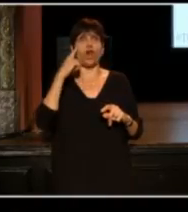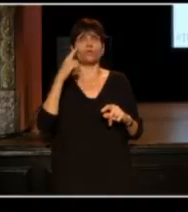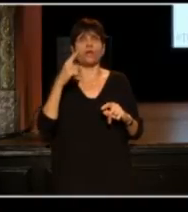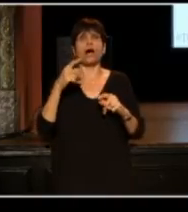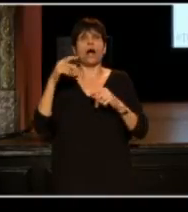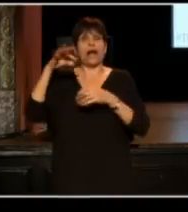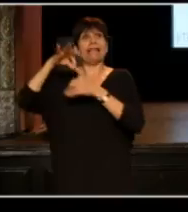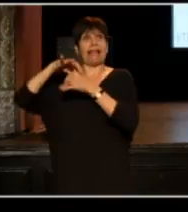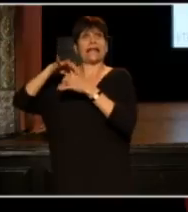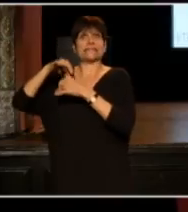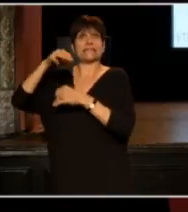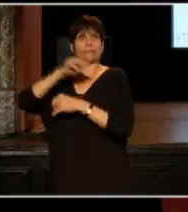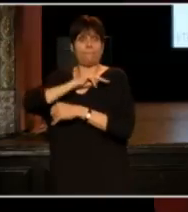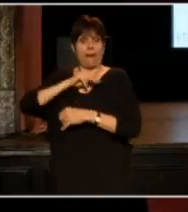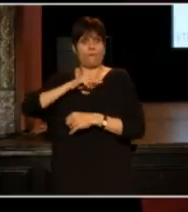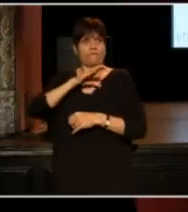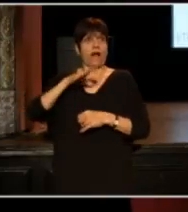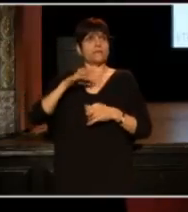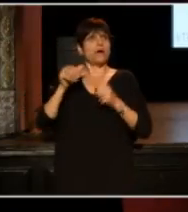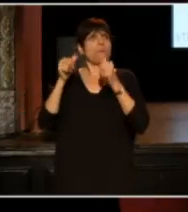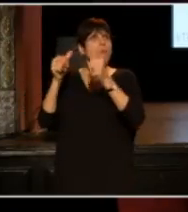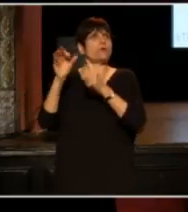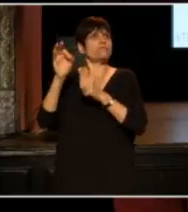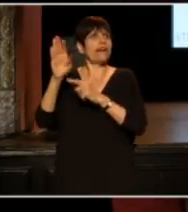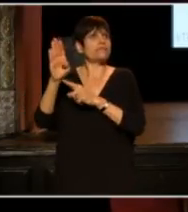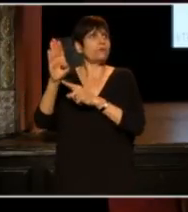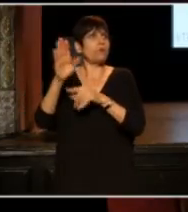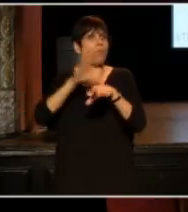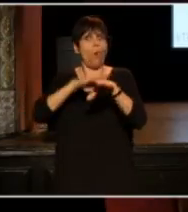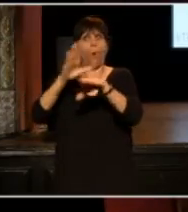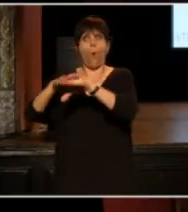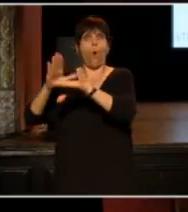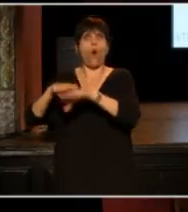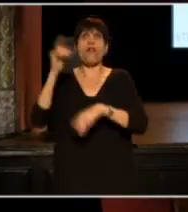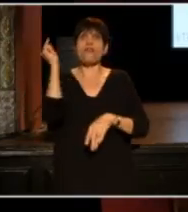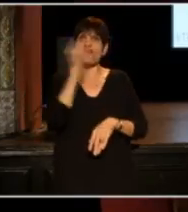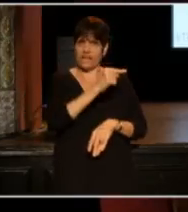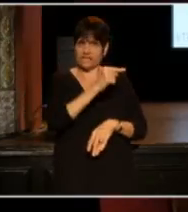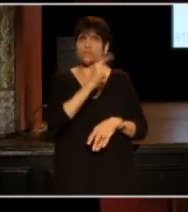and posted it to his Facebook page, and warned that this is what we fight for.